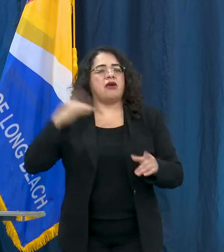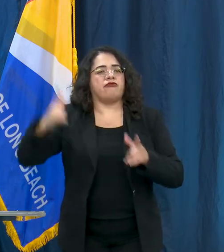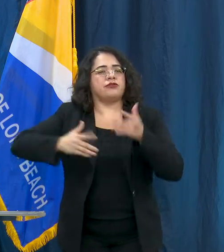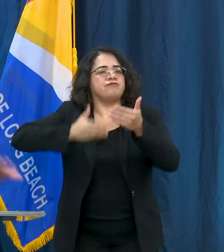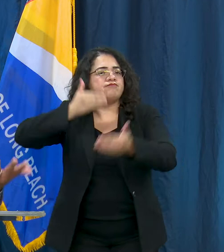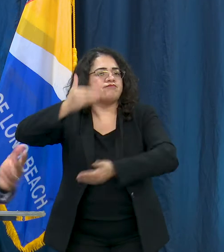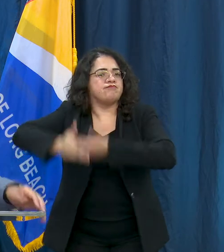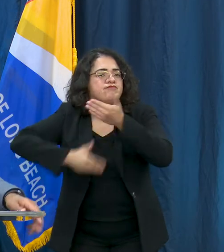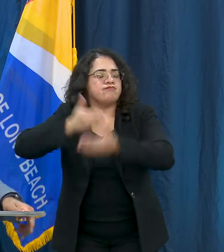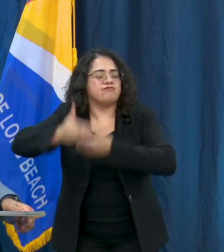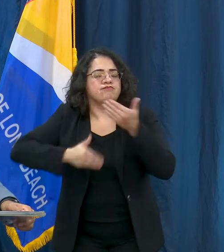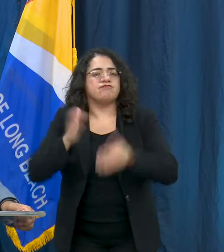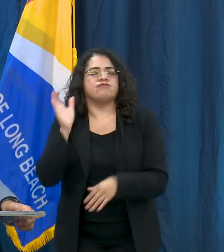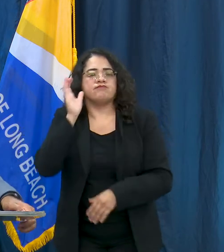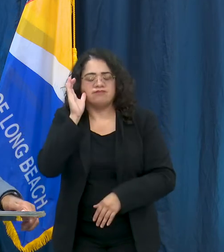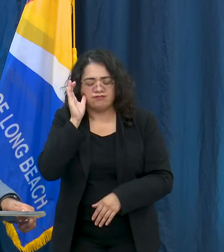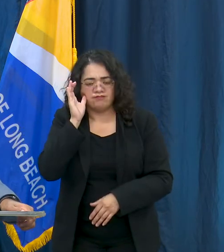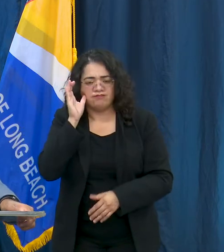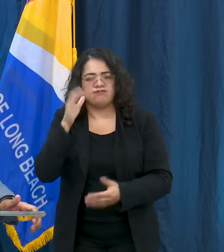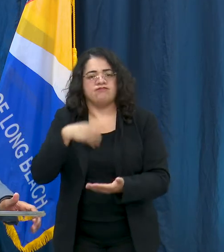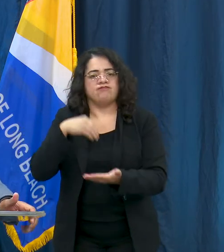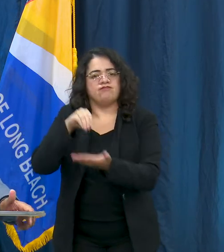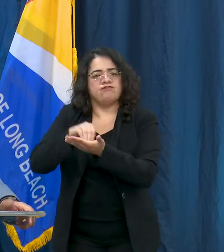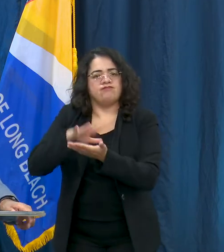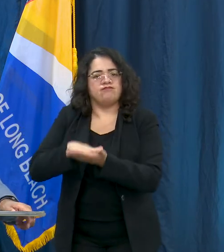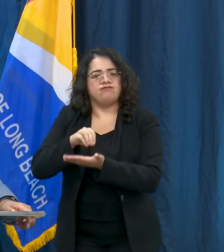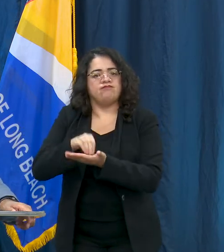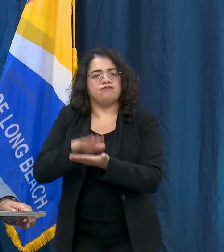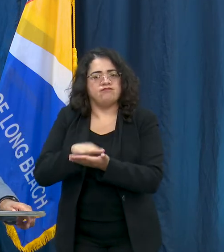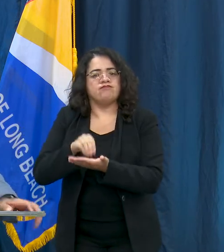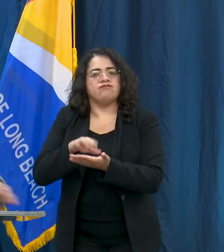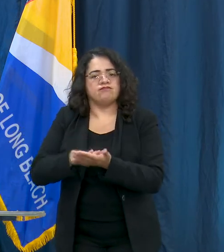I personally have also been meeting with different groups of folks. I met with